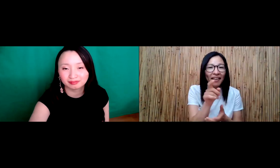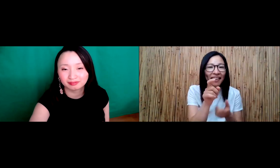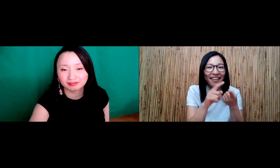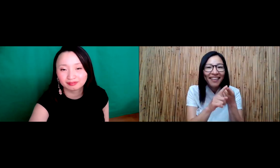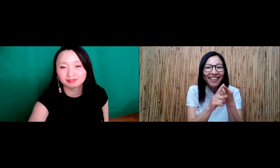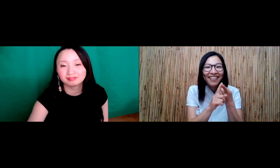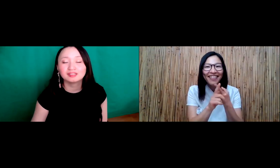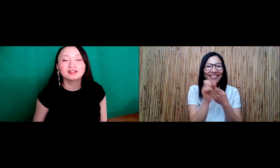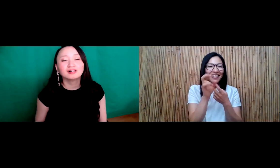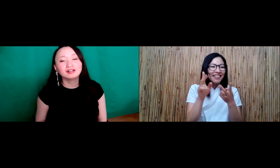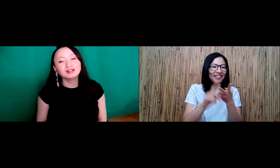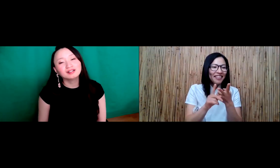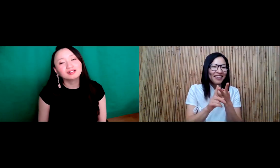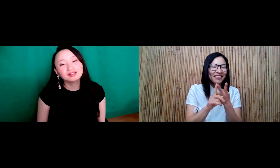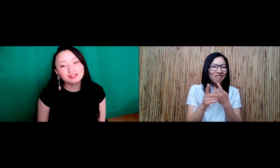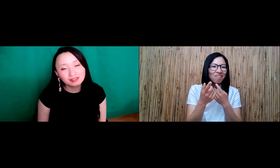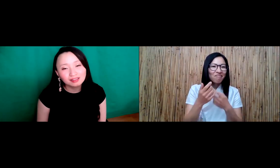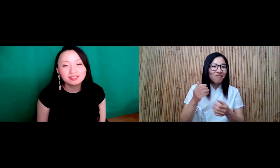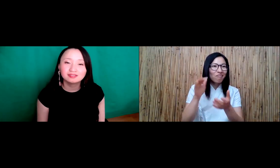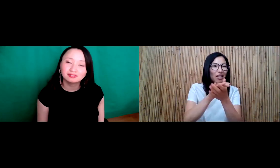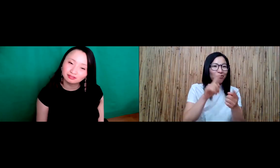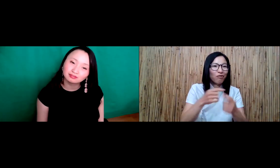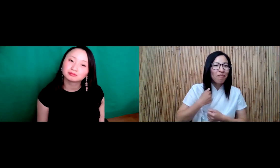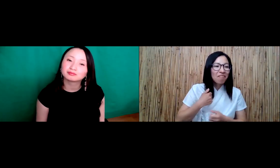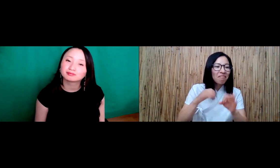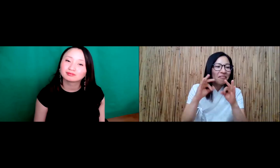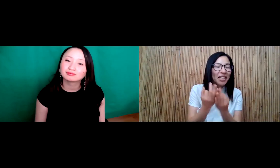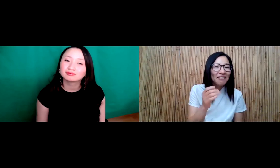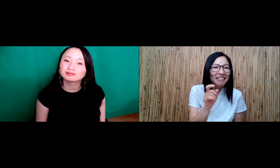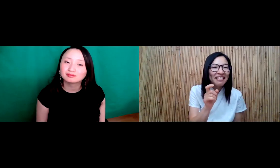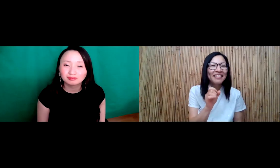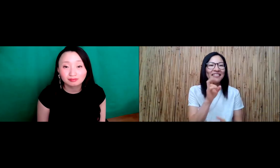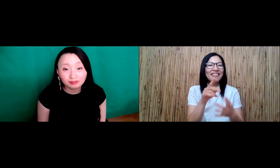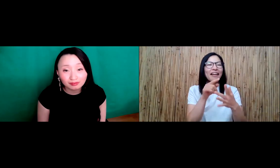You know, often people will be like, Oh, your East Asian, why did you Why did you come here.